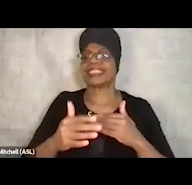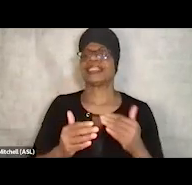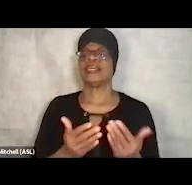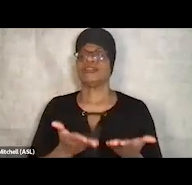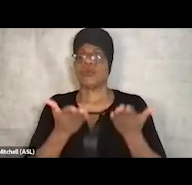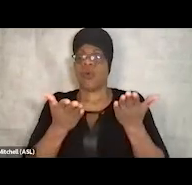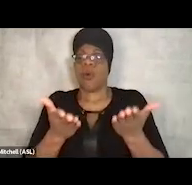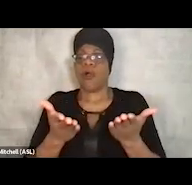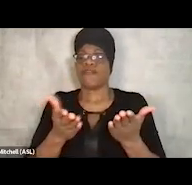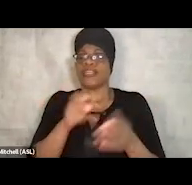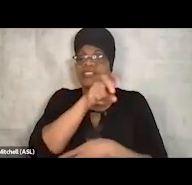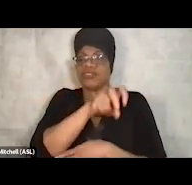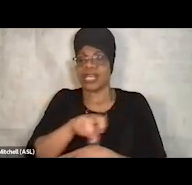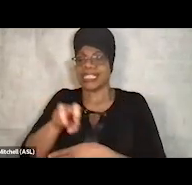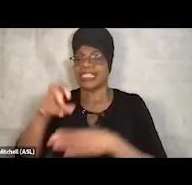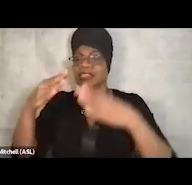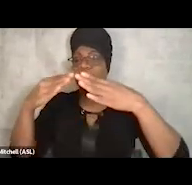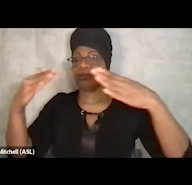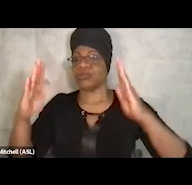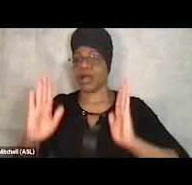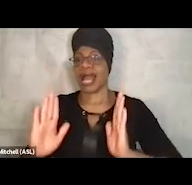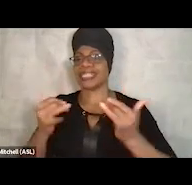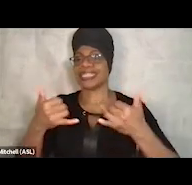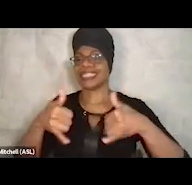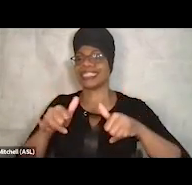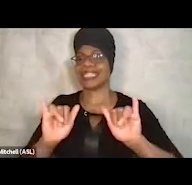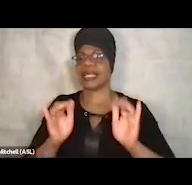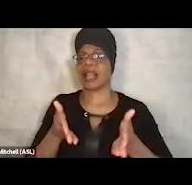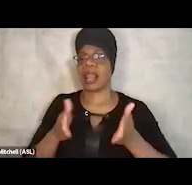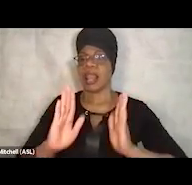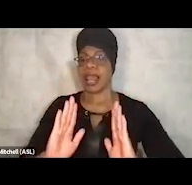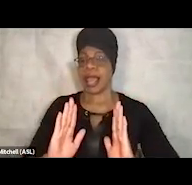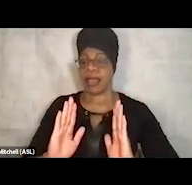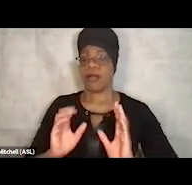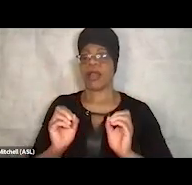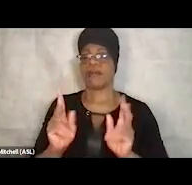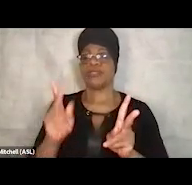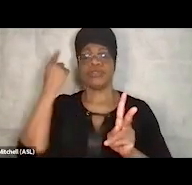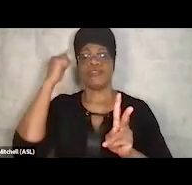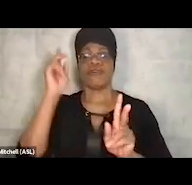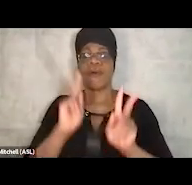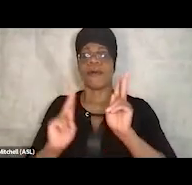it still brings an opportunity for people to be in a recovery community,